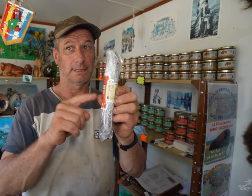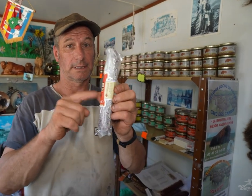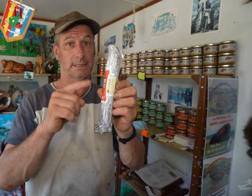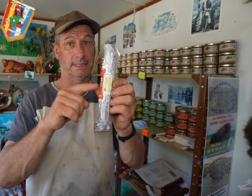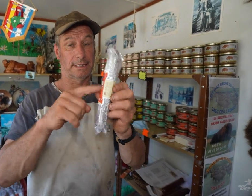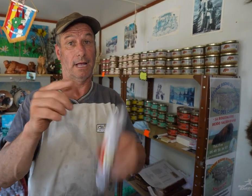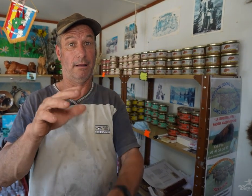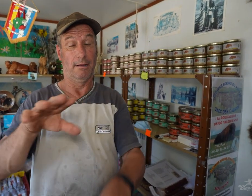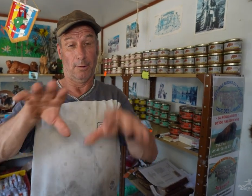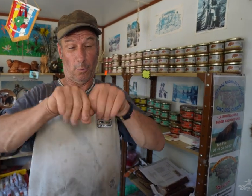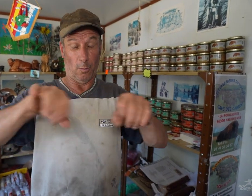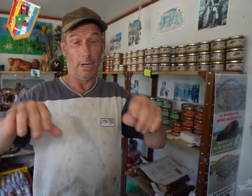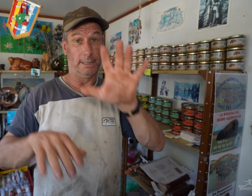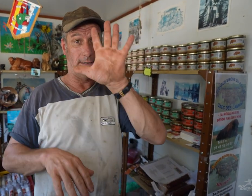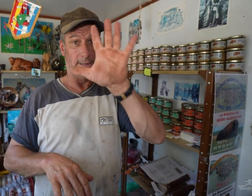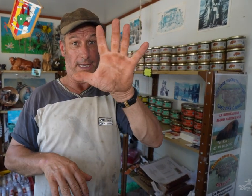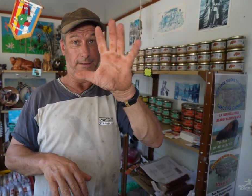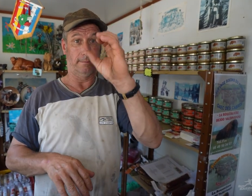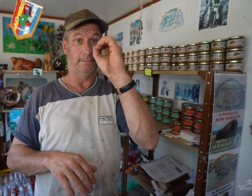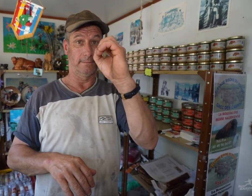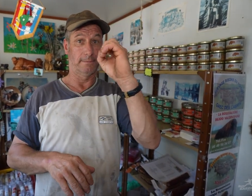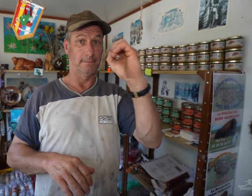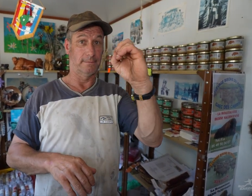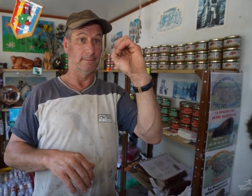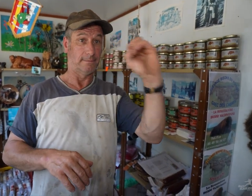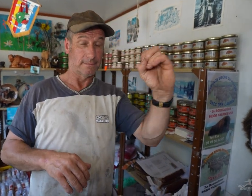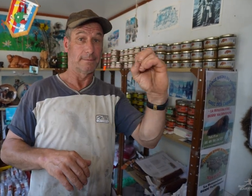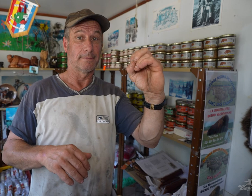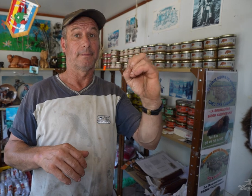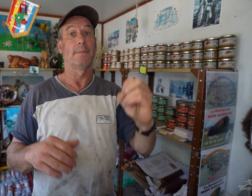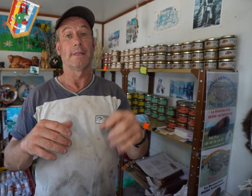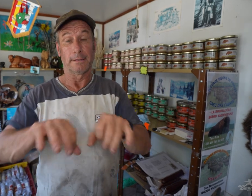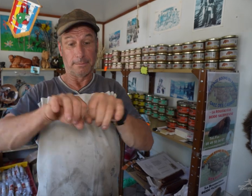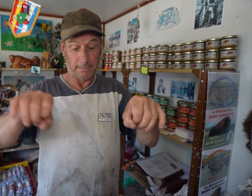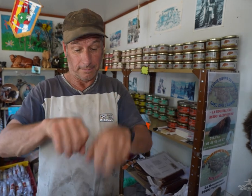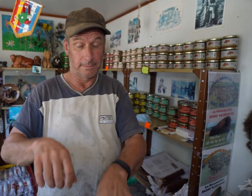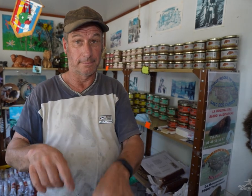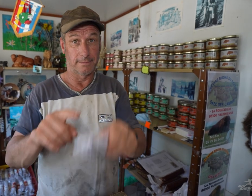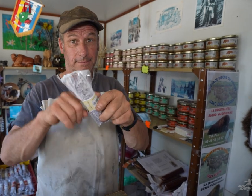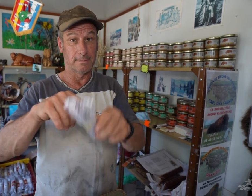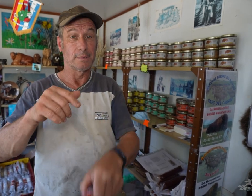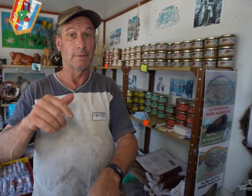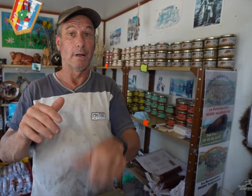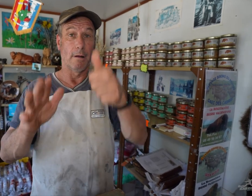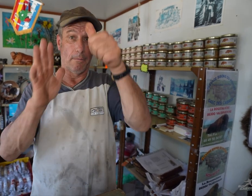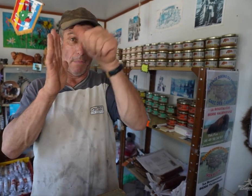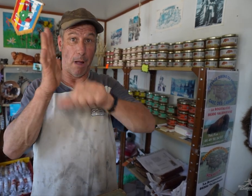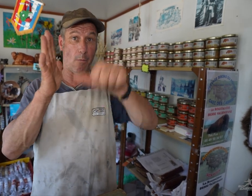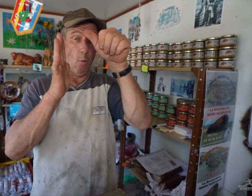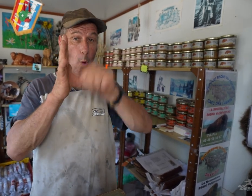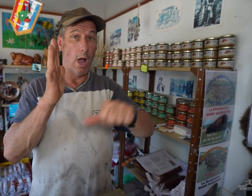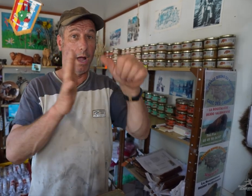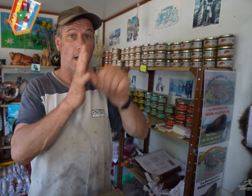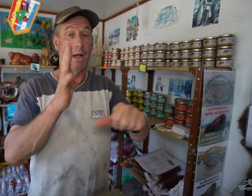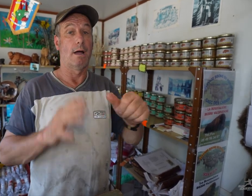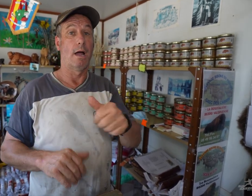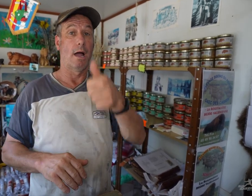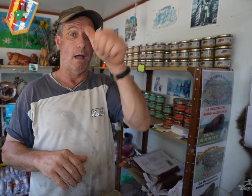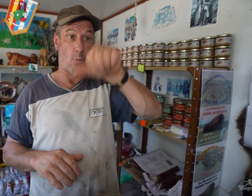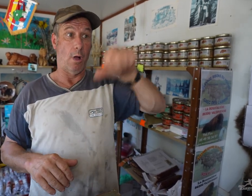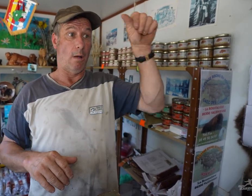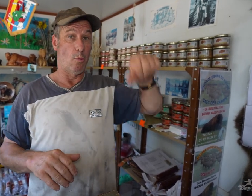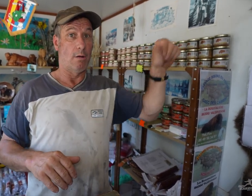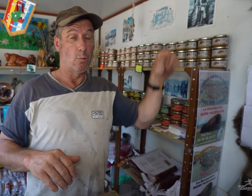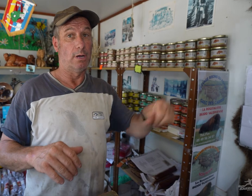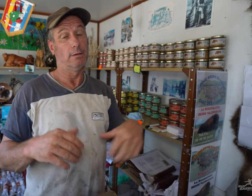I make five thousand of these jerky each month.